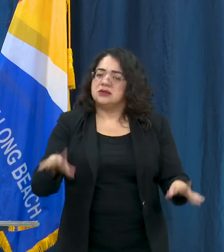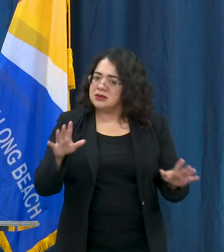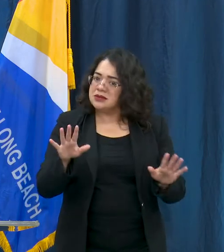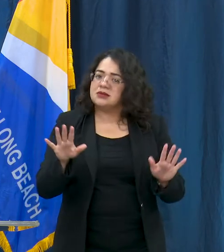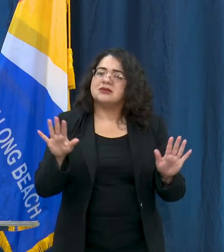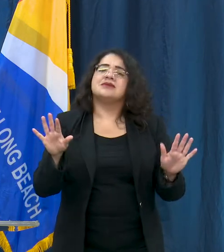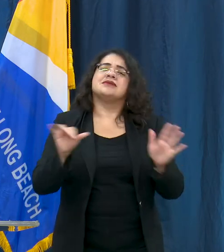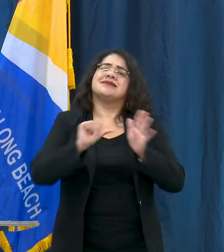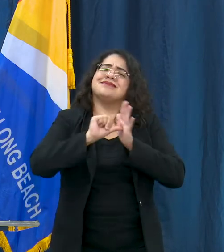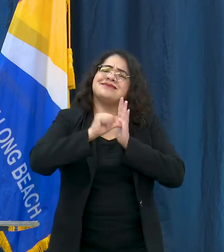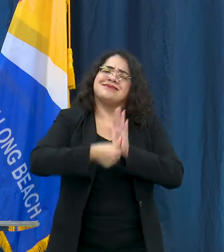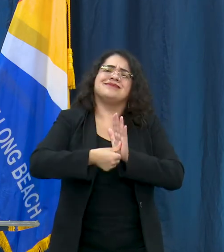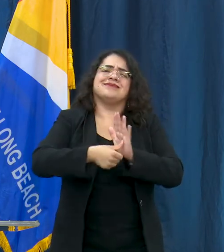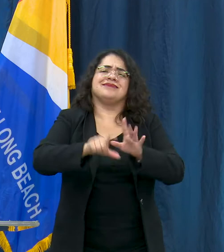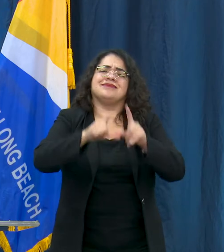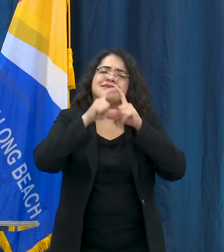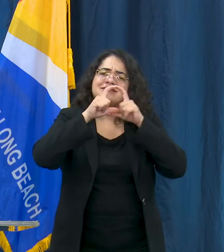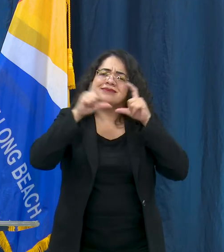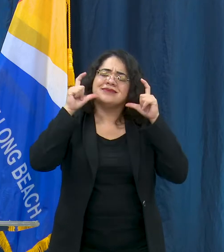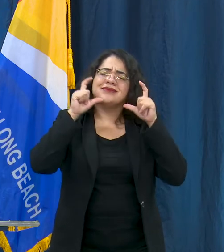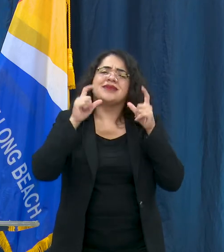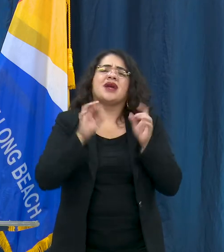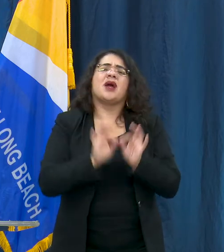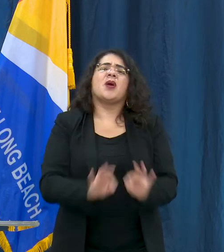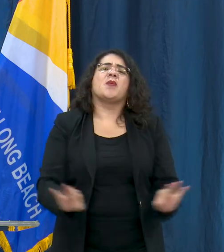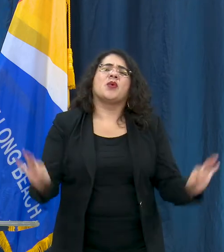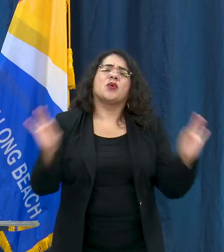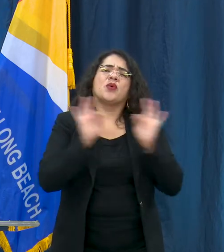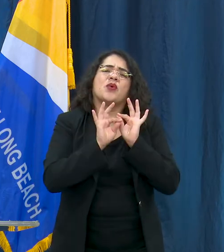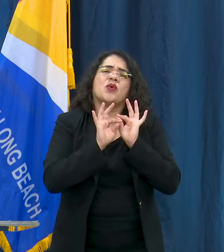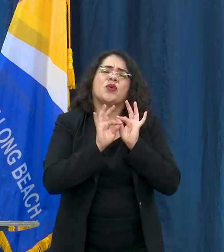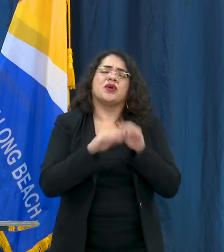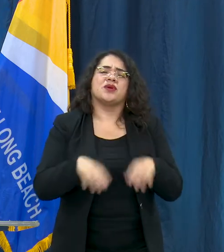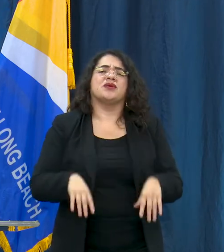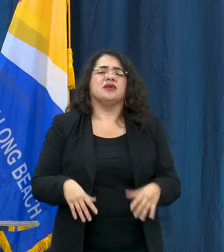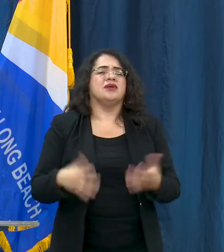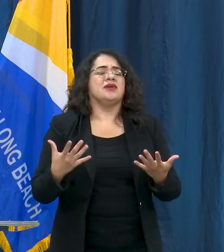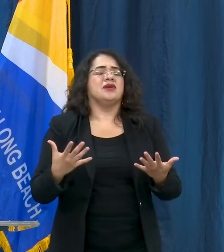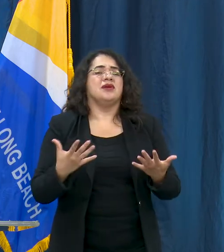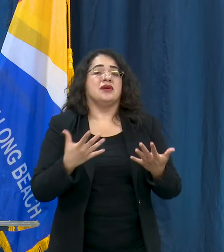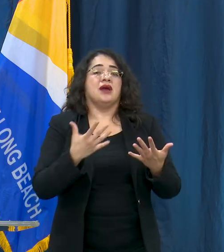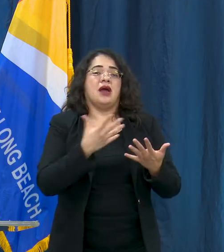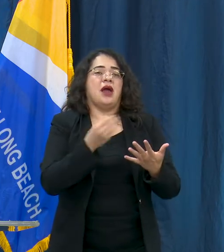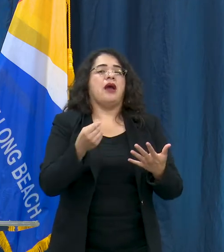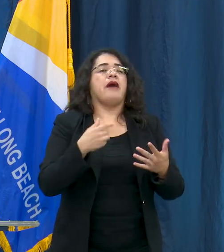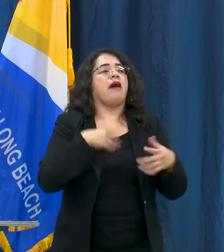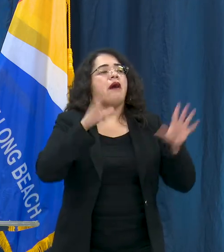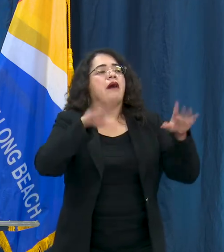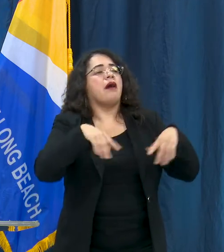they shouldn't also be used as an excuse to not physically distance or be safe in other ways so we'll